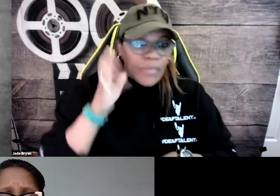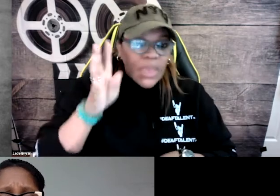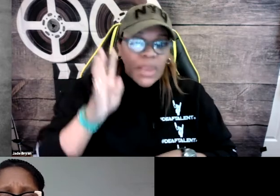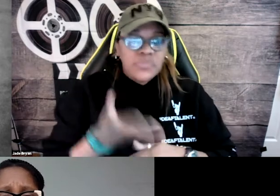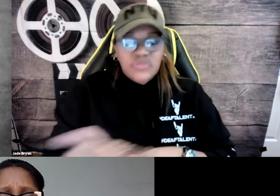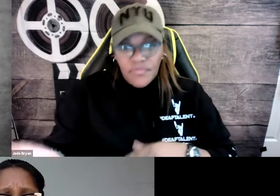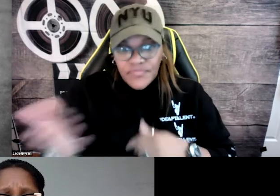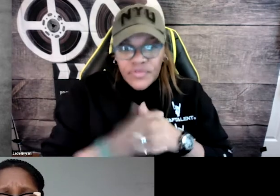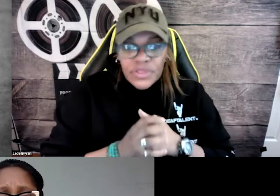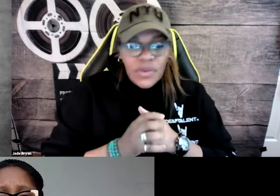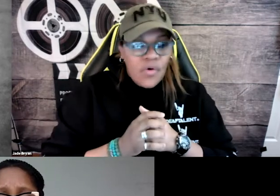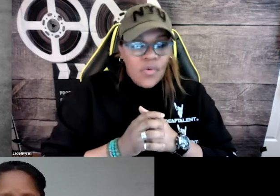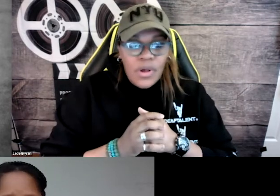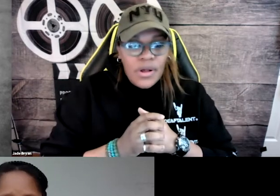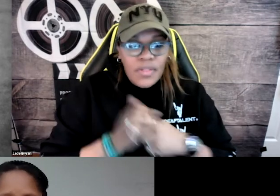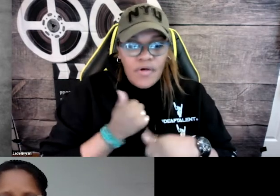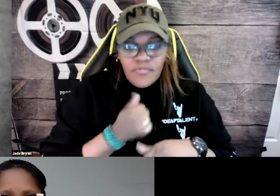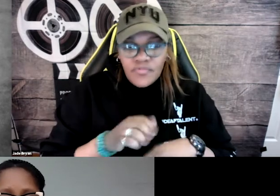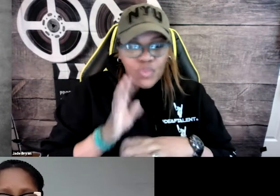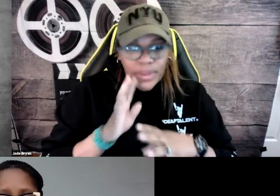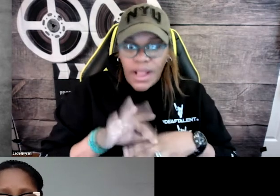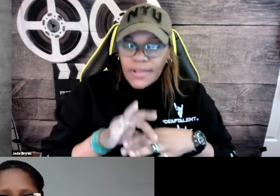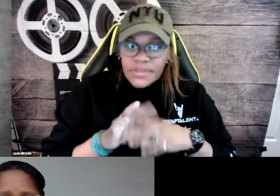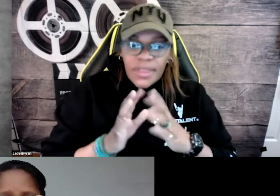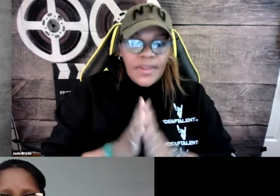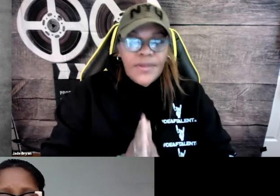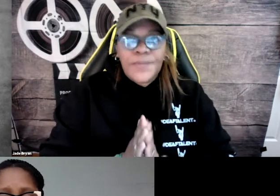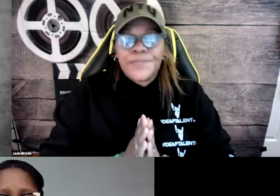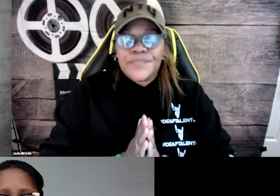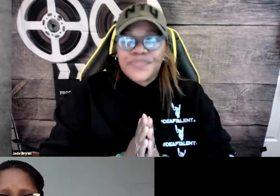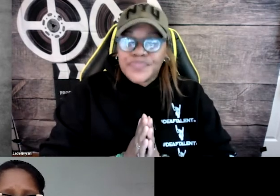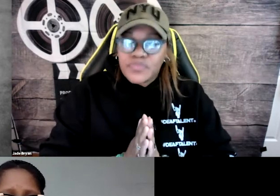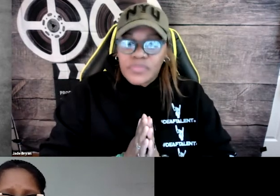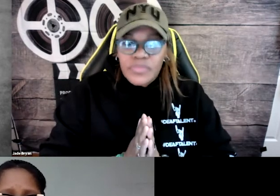I love making up things. I love creating. I love creating content.